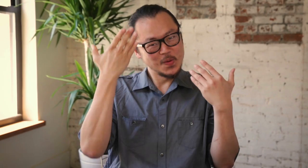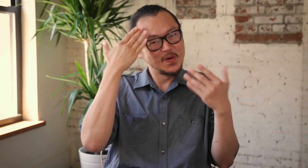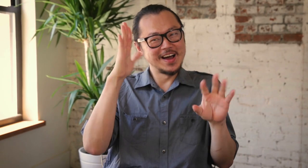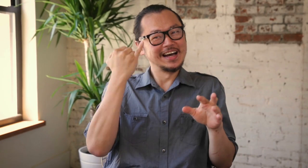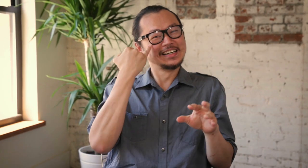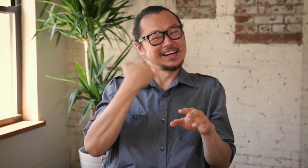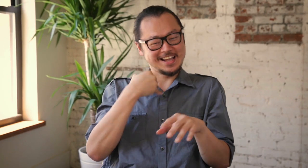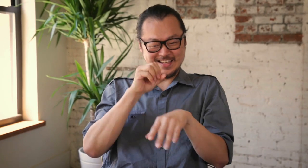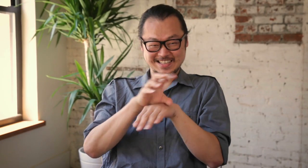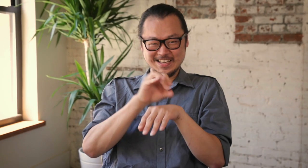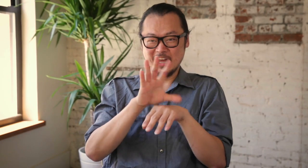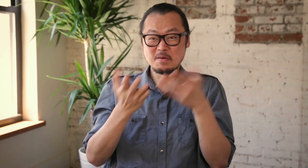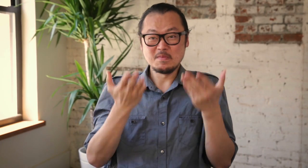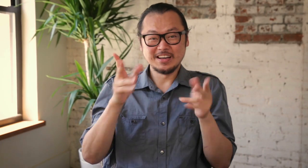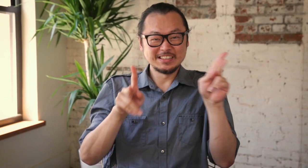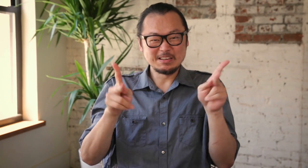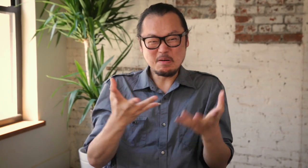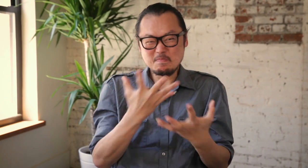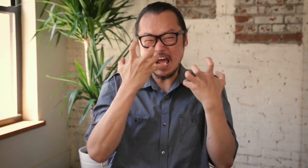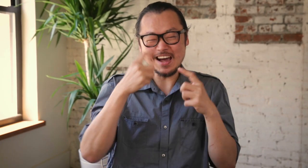I don't know if this is the right piece of advice... people might get mad at me!